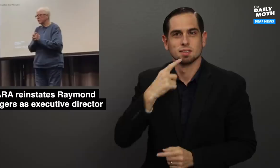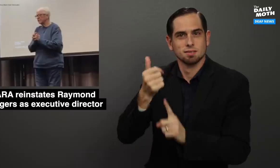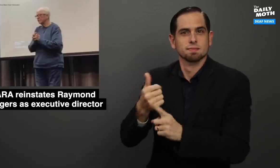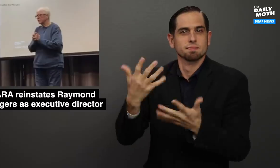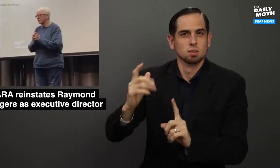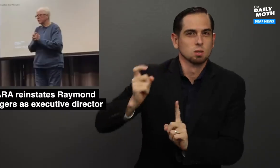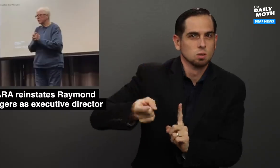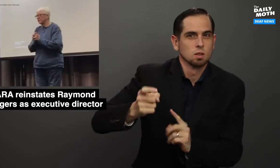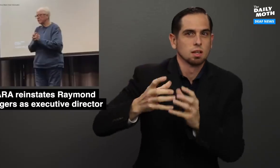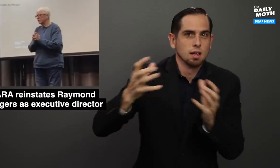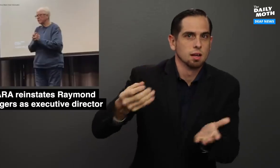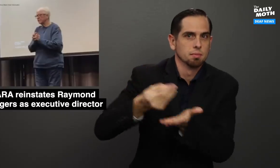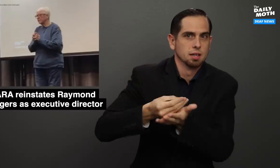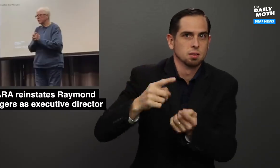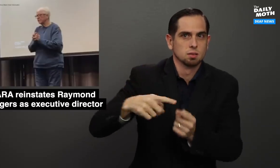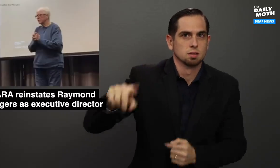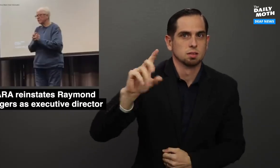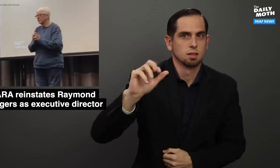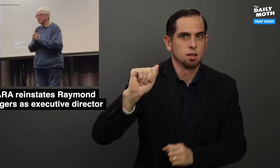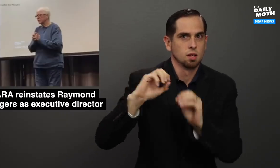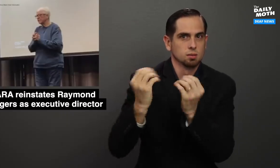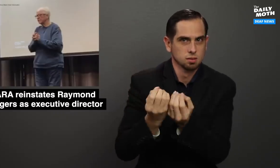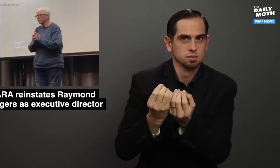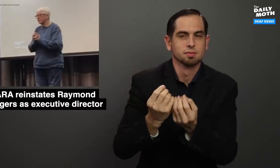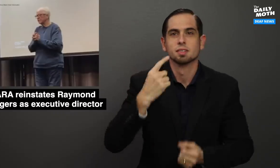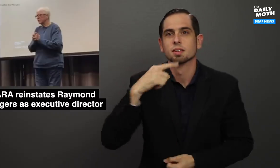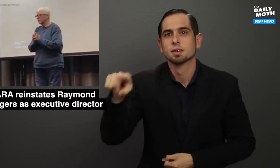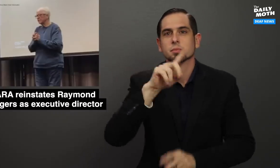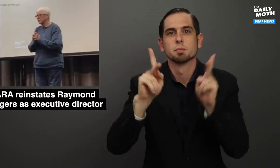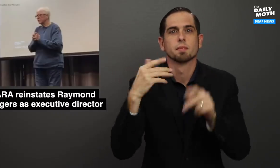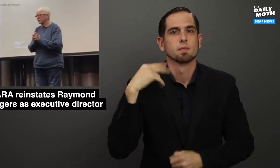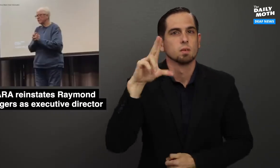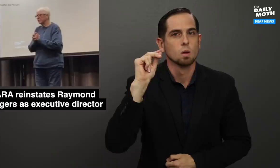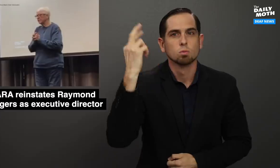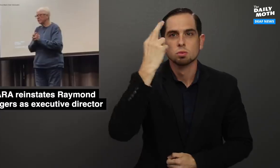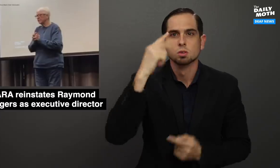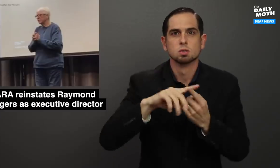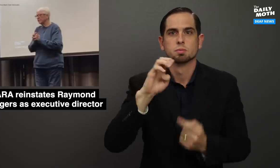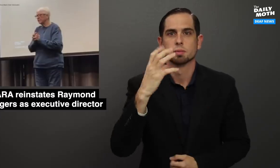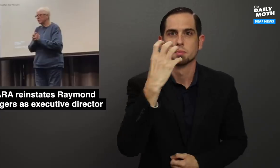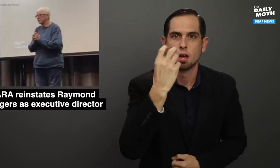She said she has donated a lot of money to the DCARA organization and that people have no reason to be mad